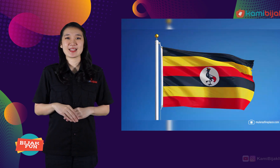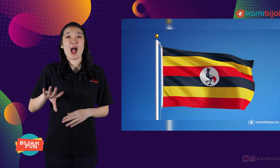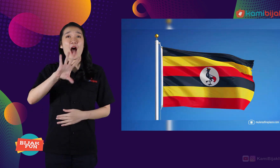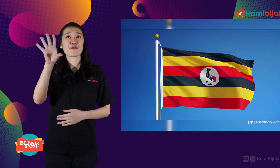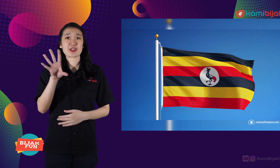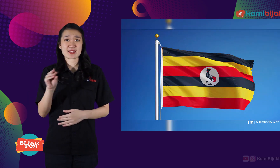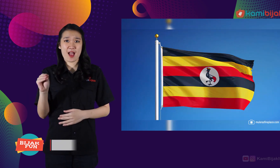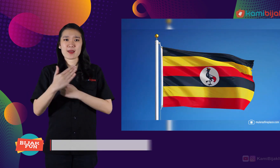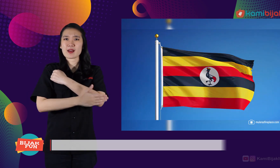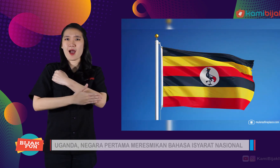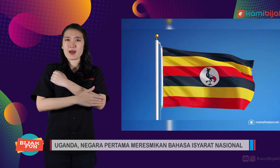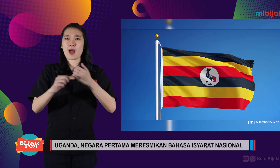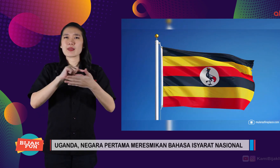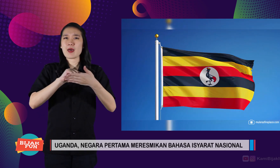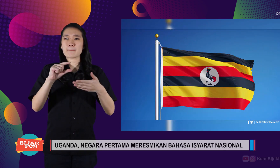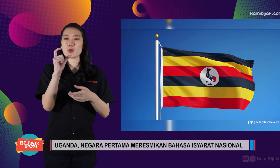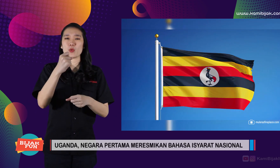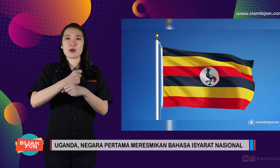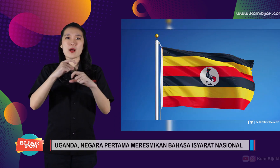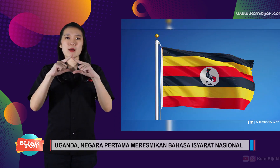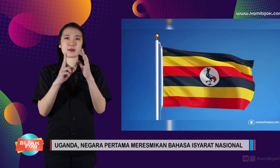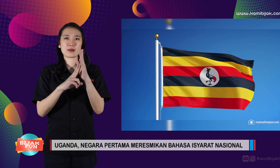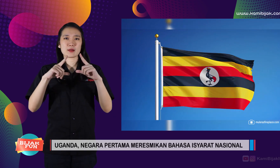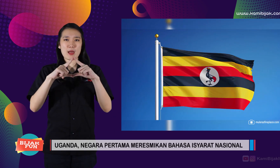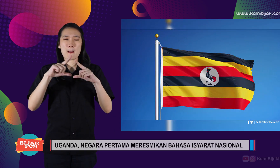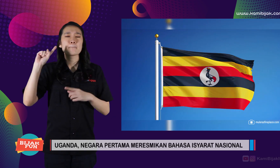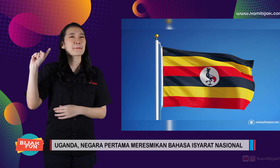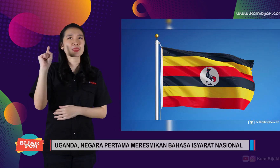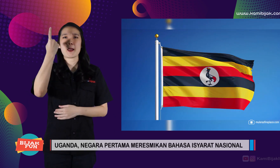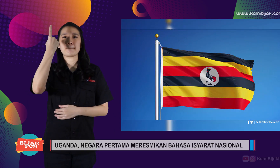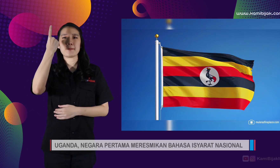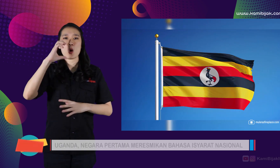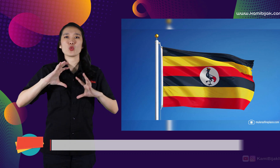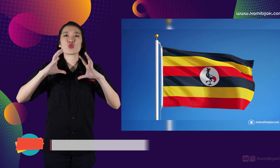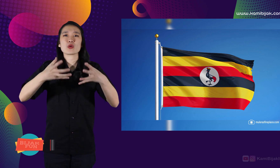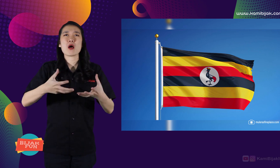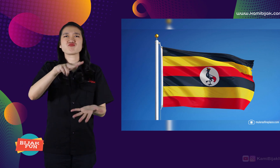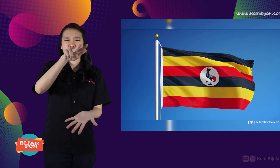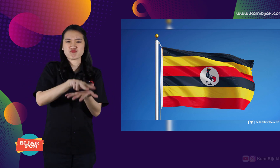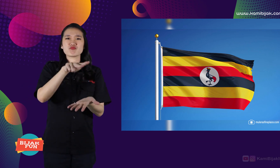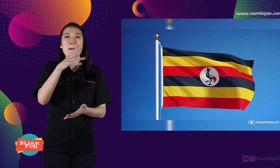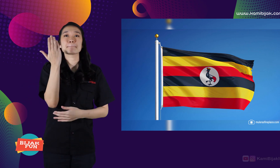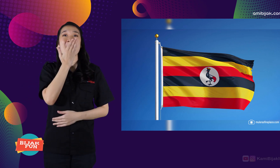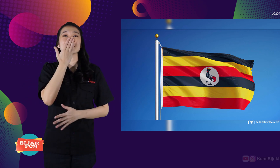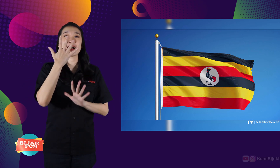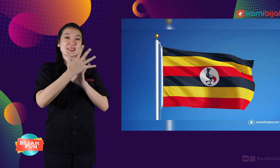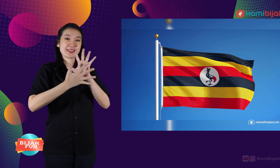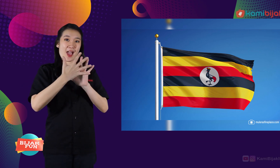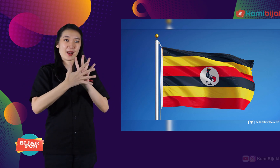In Africa, the country Uganda is yang the world's first formalized sign language